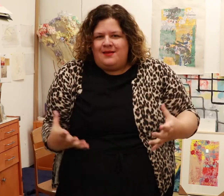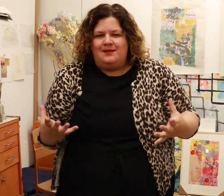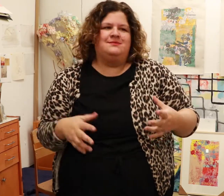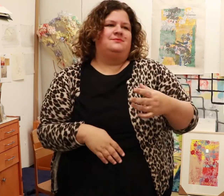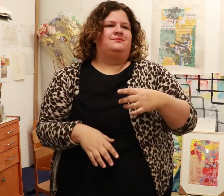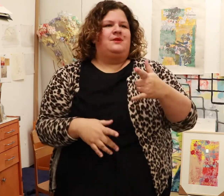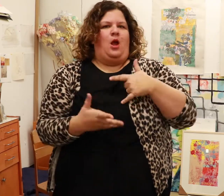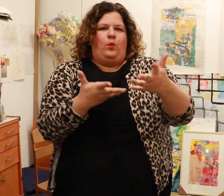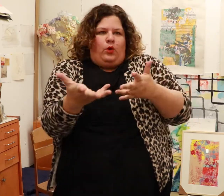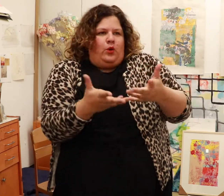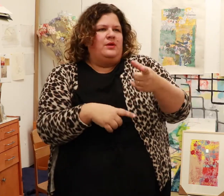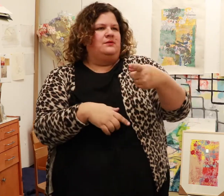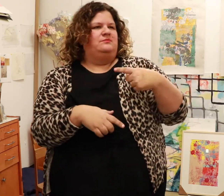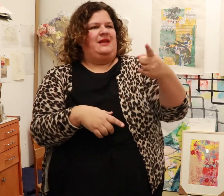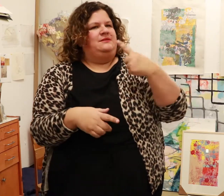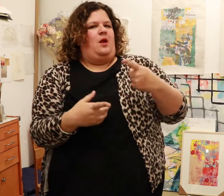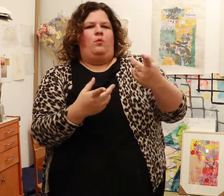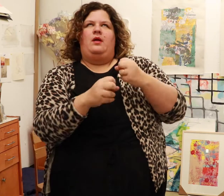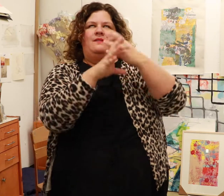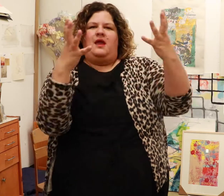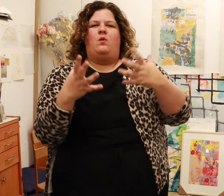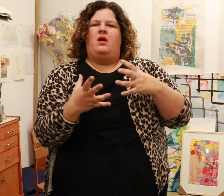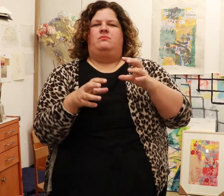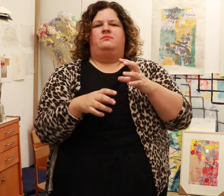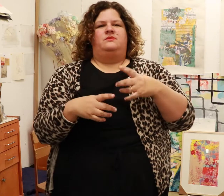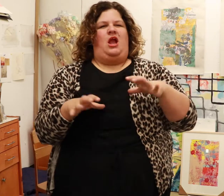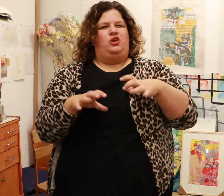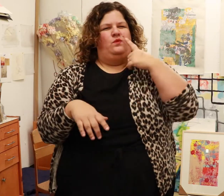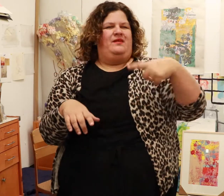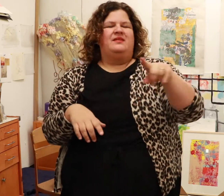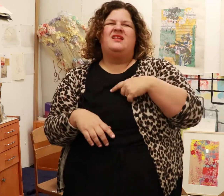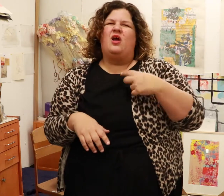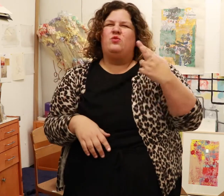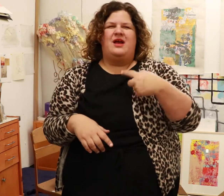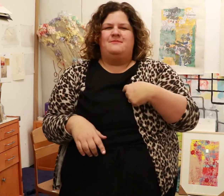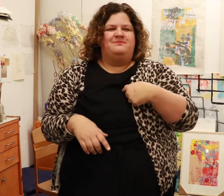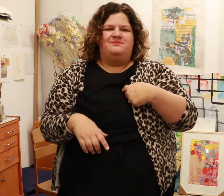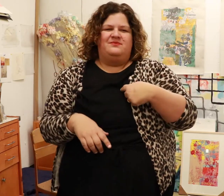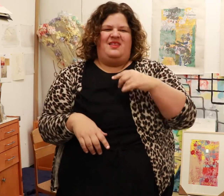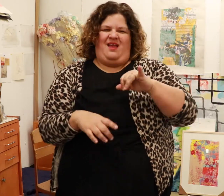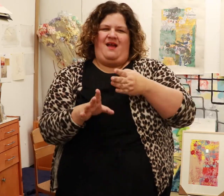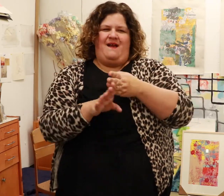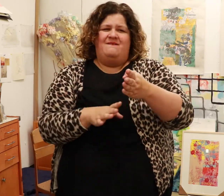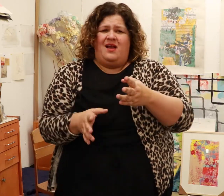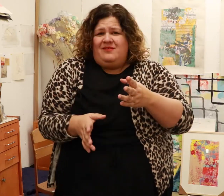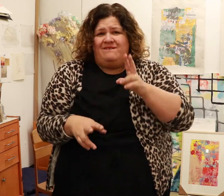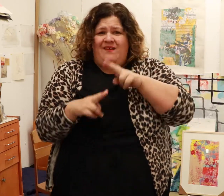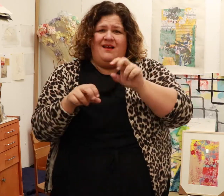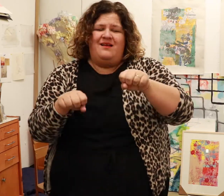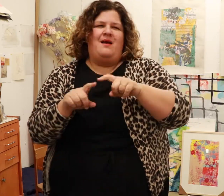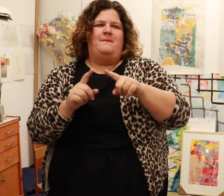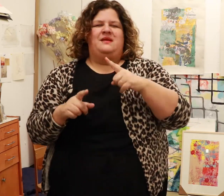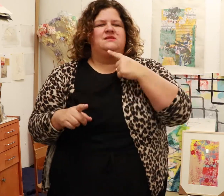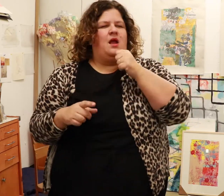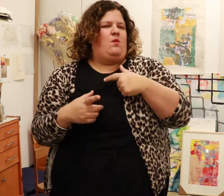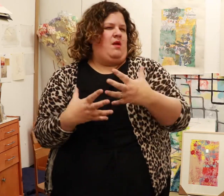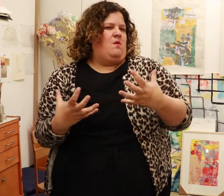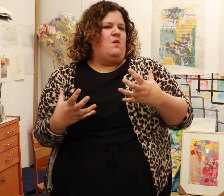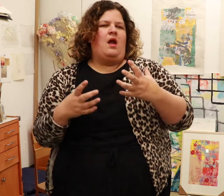I work for them and they tell me what they want. And for me, while it’s fun -- it wasn’t what I really wanted.